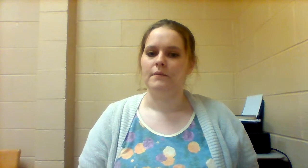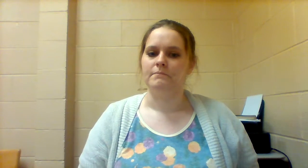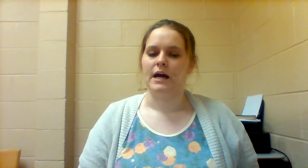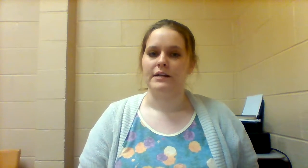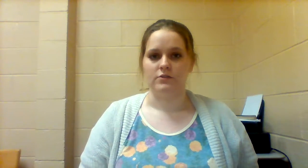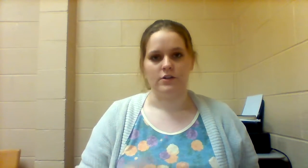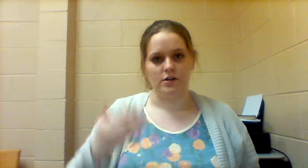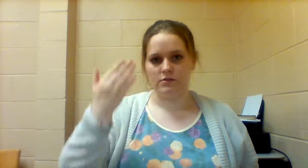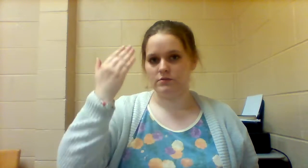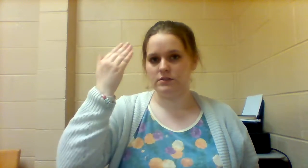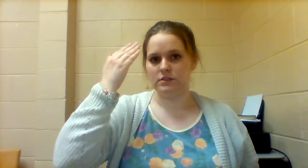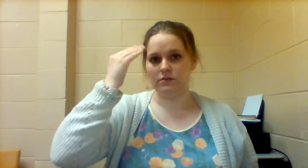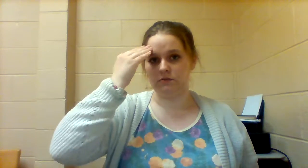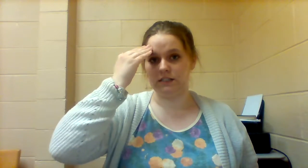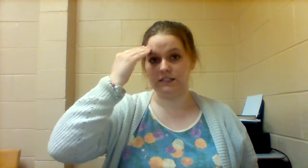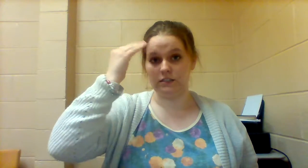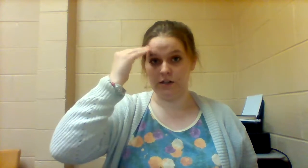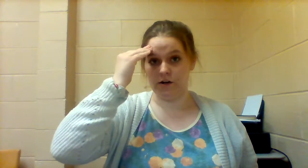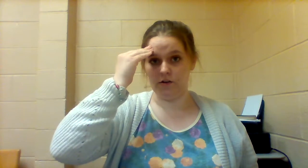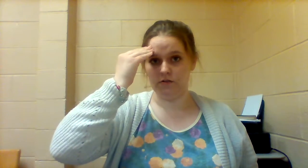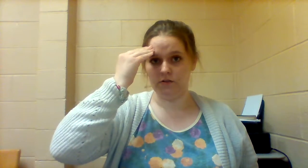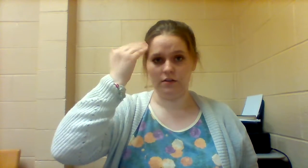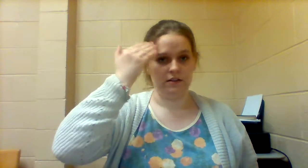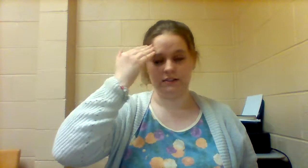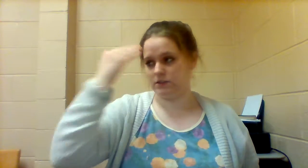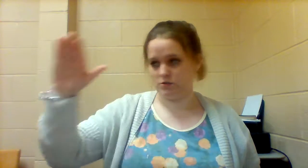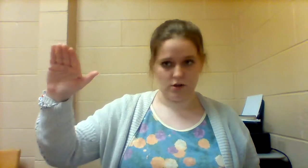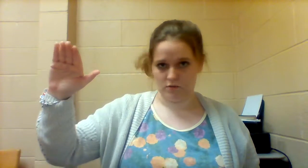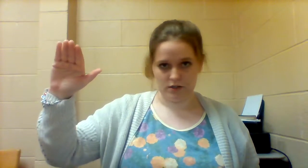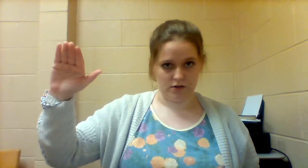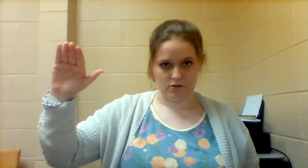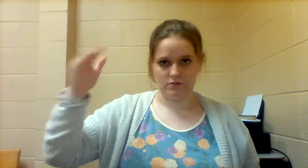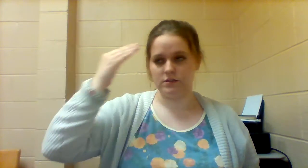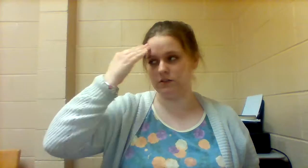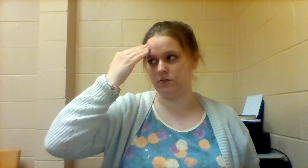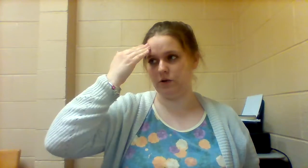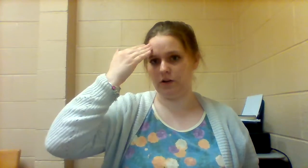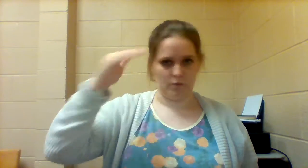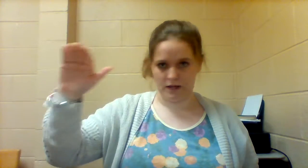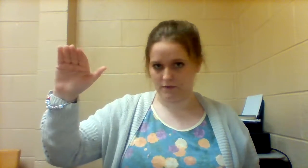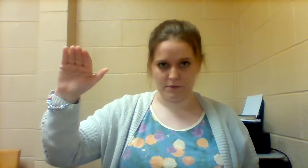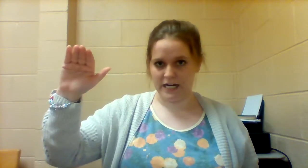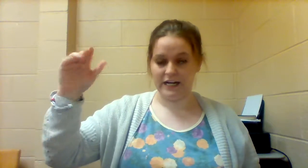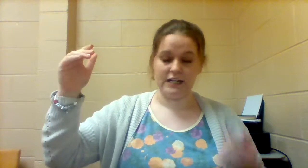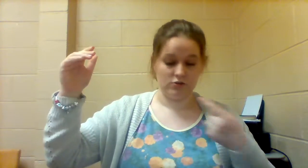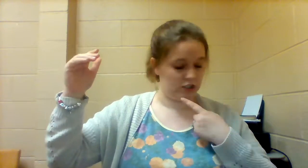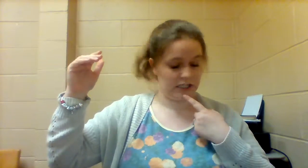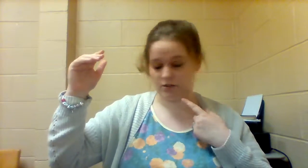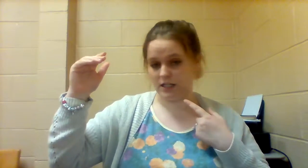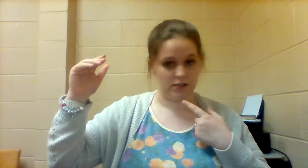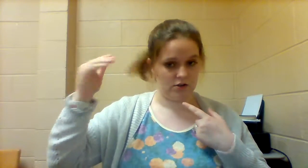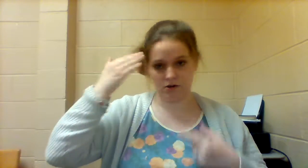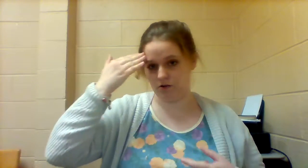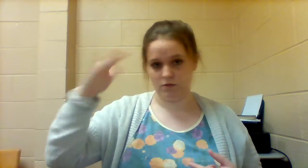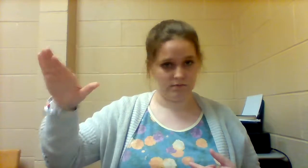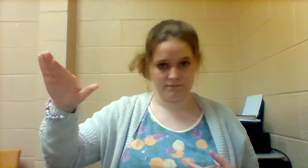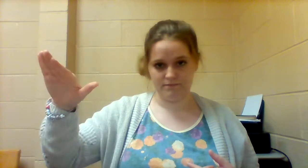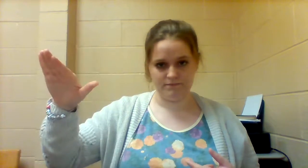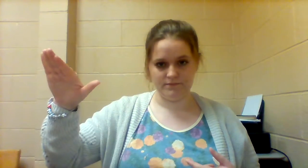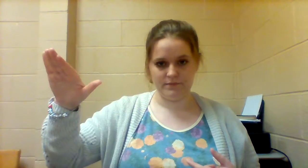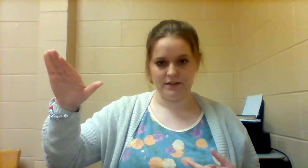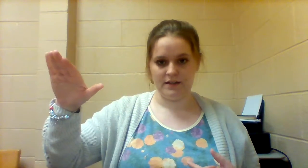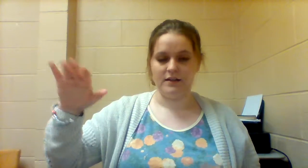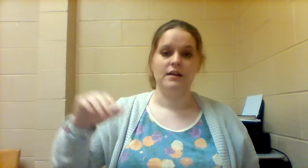I DON'T KNOW, so this is KNOW, this is DON'T KNOW so you pull it away from your head and you shake your head "no"